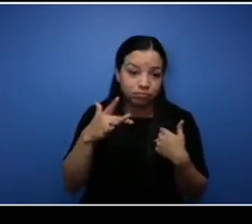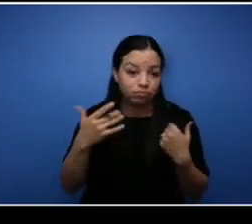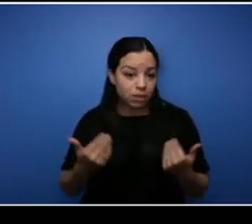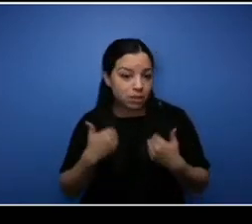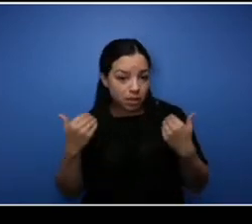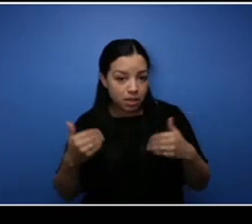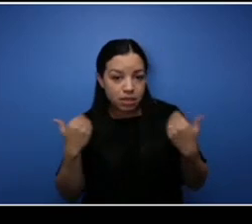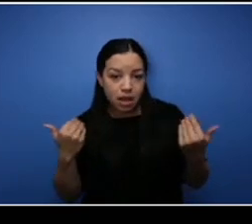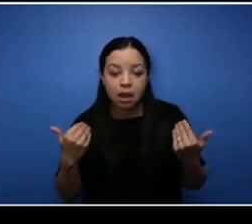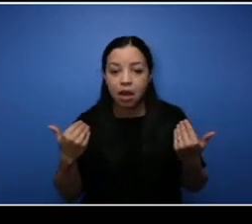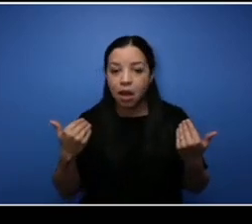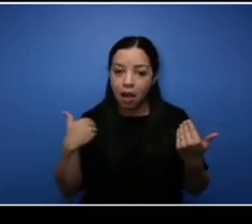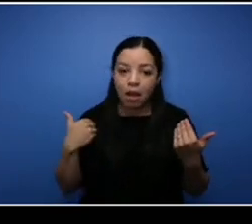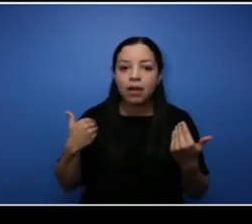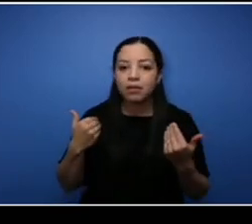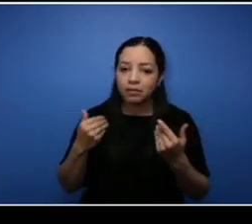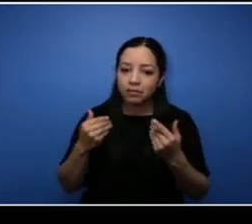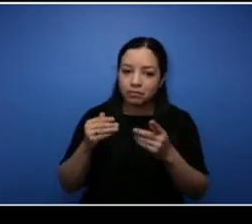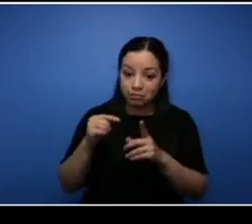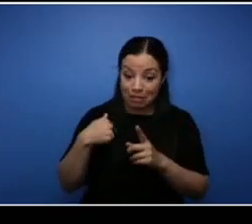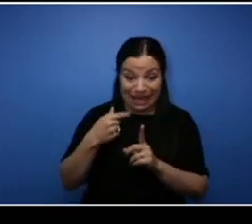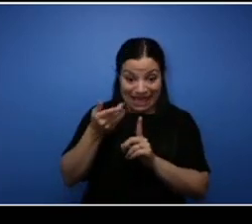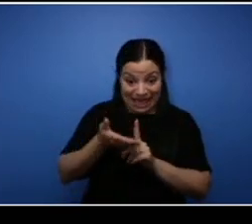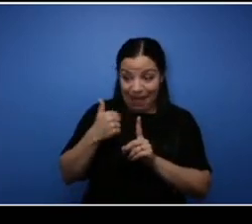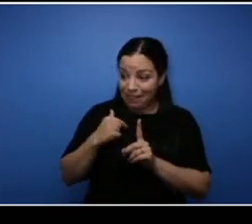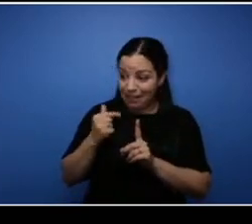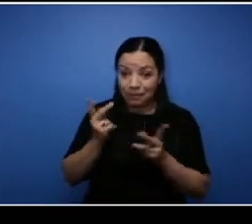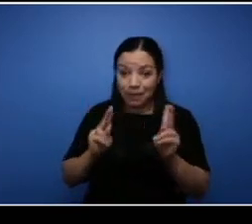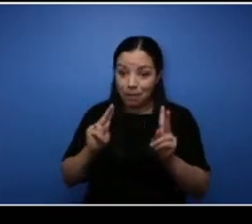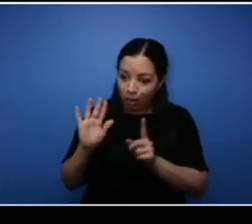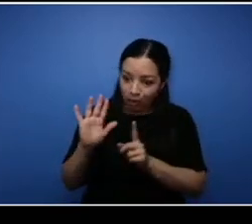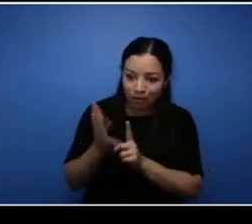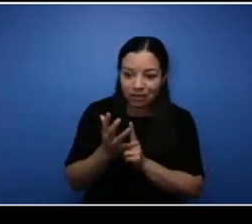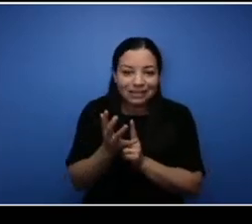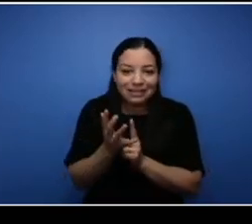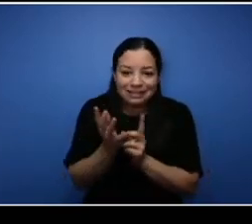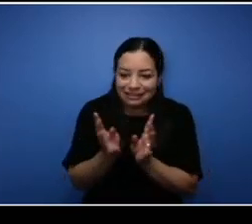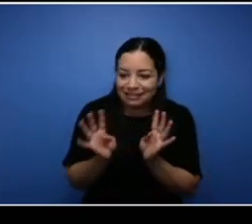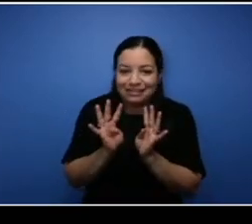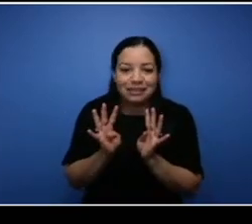me uh that have established businesses, like you know Robert Loki, my wife's dad, he's